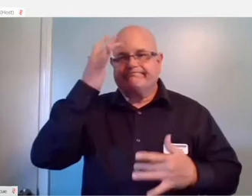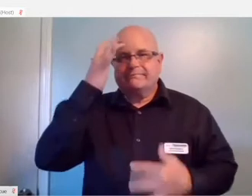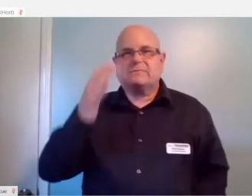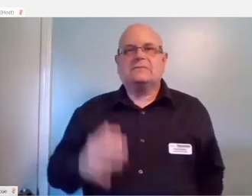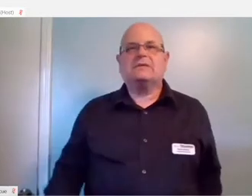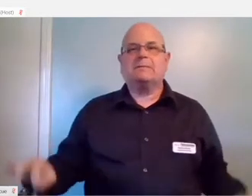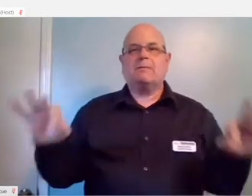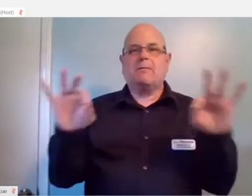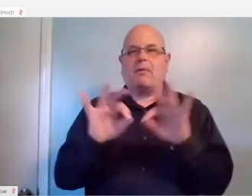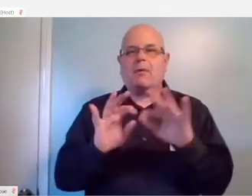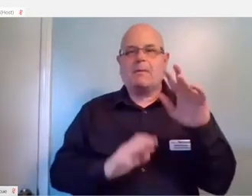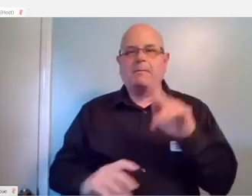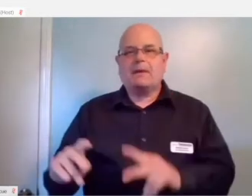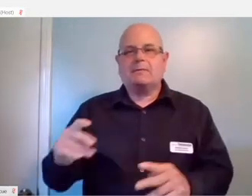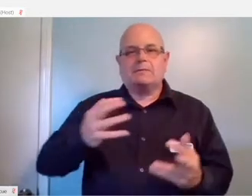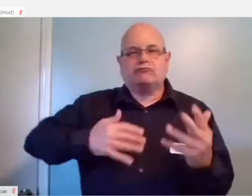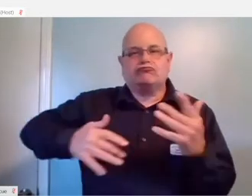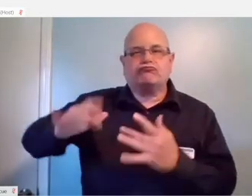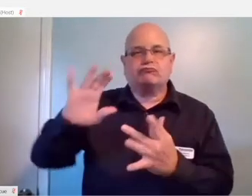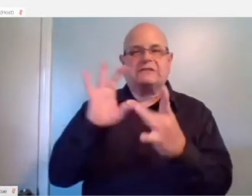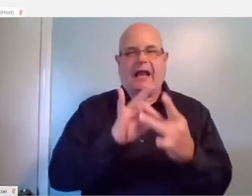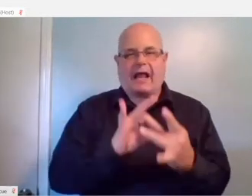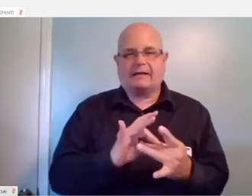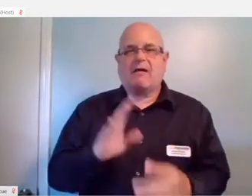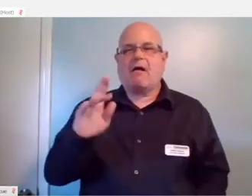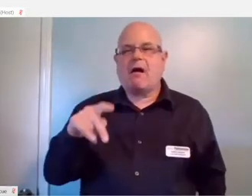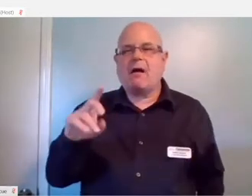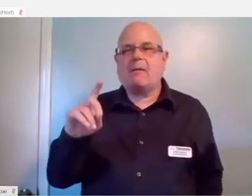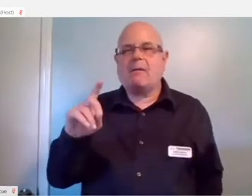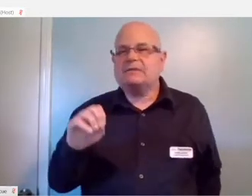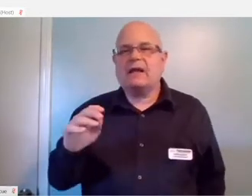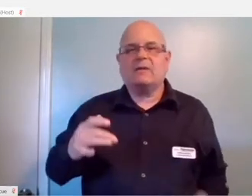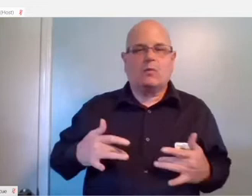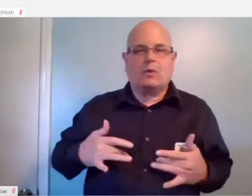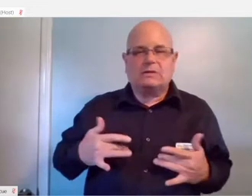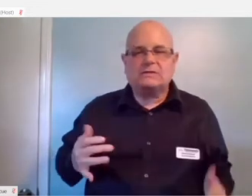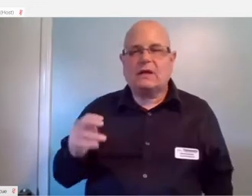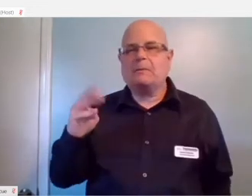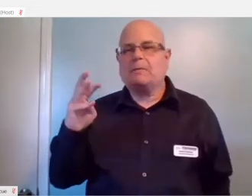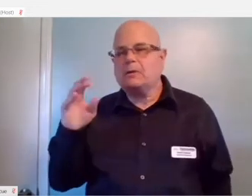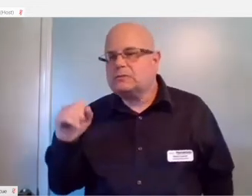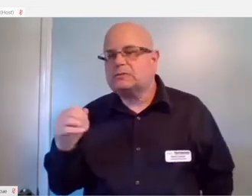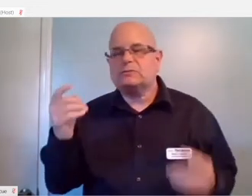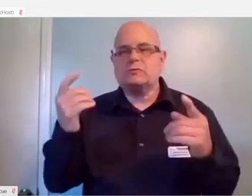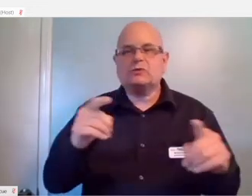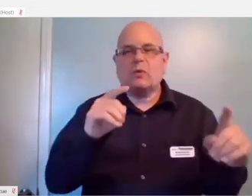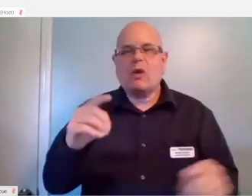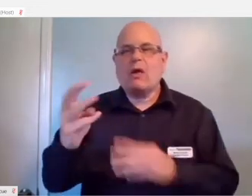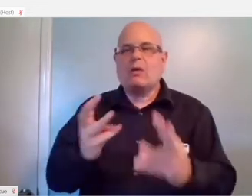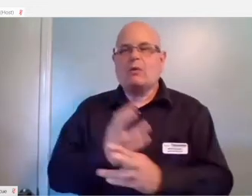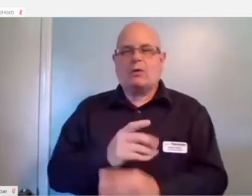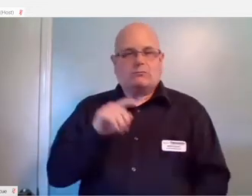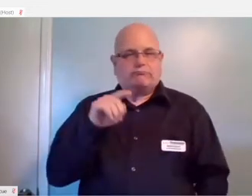important that people stay connected to the world and these smart speakers are a great